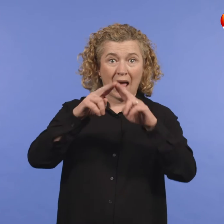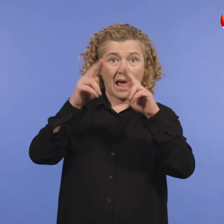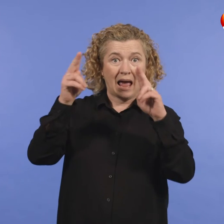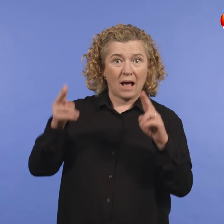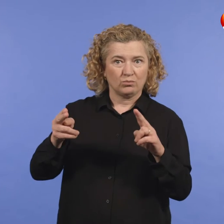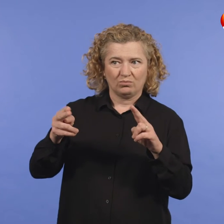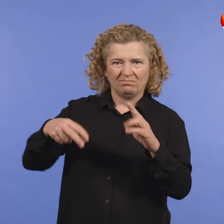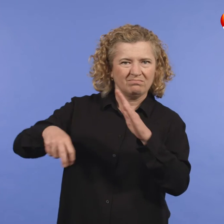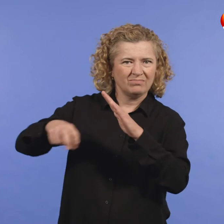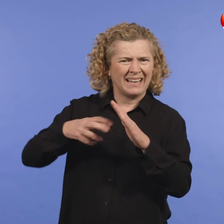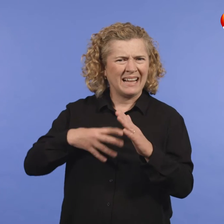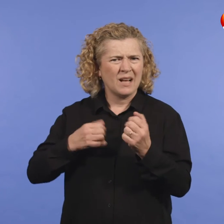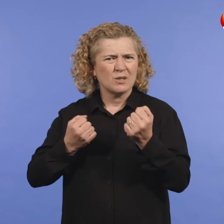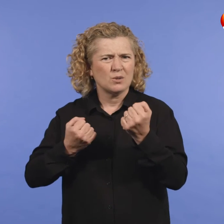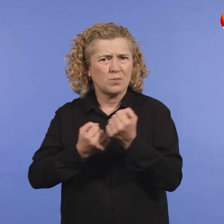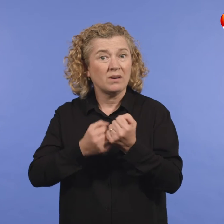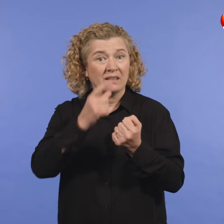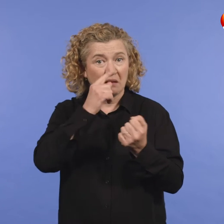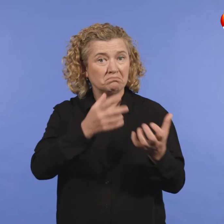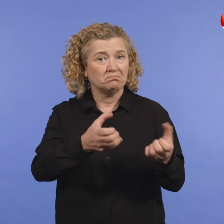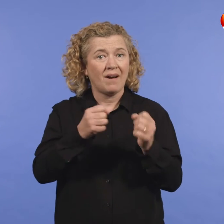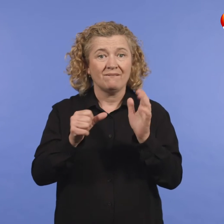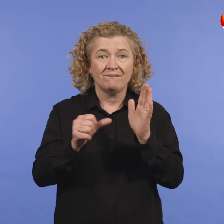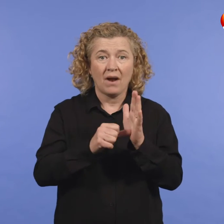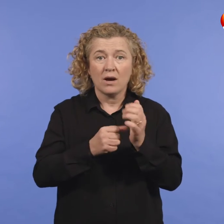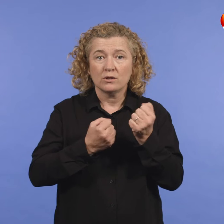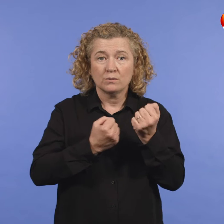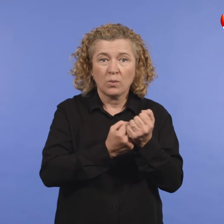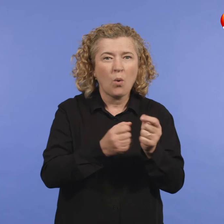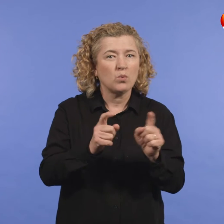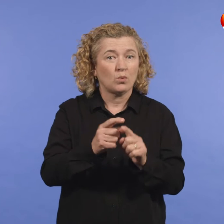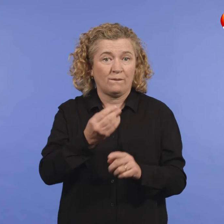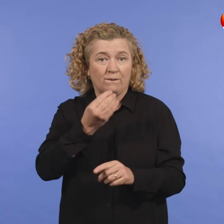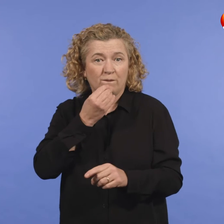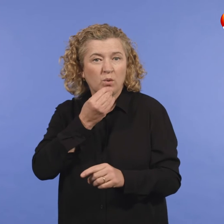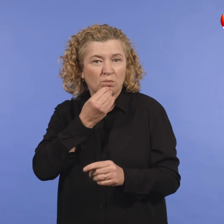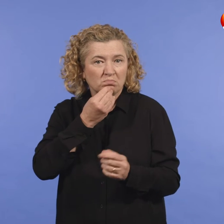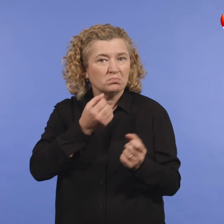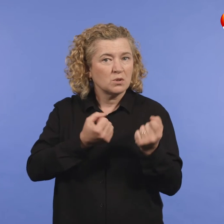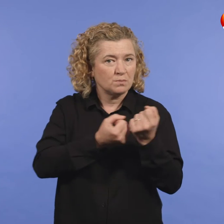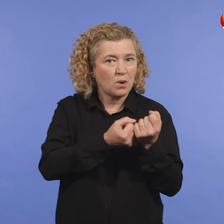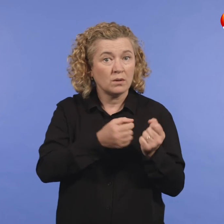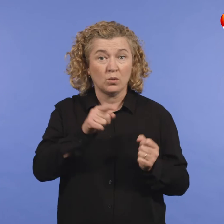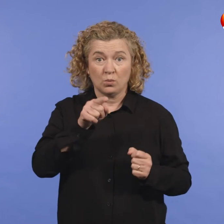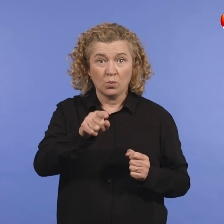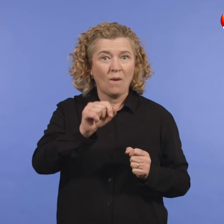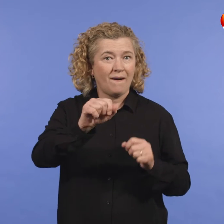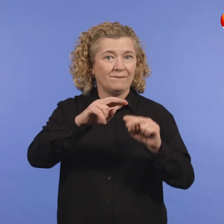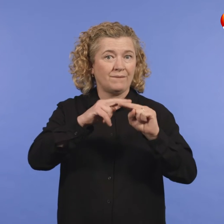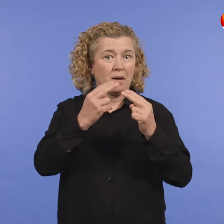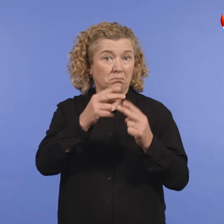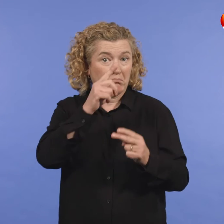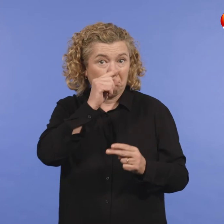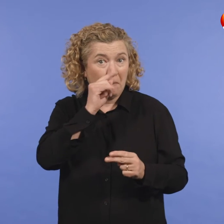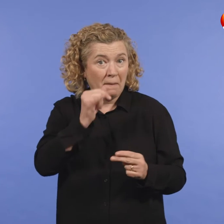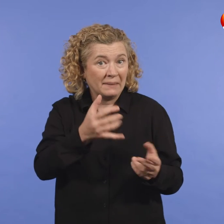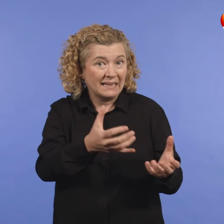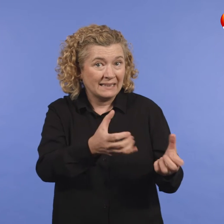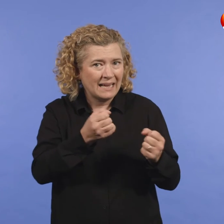If you need support while in isolation, financial support and food is available and you and your family may be eligible.